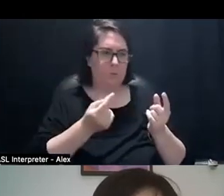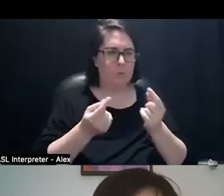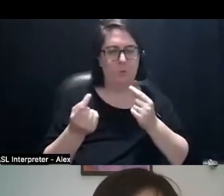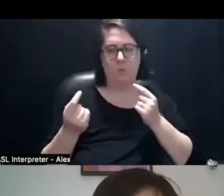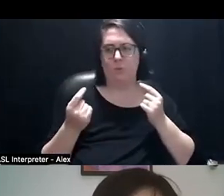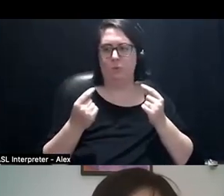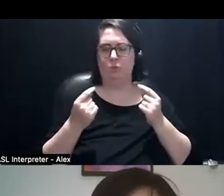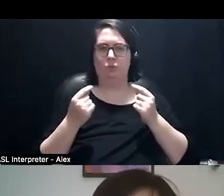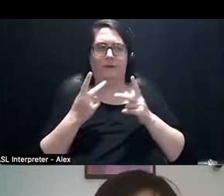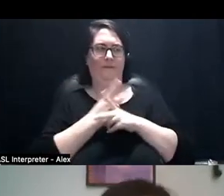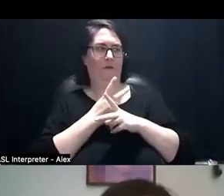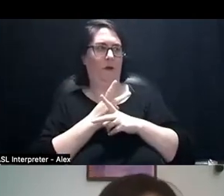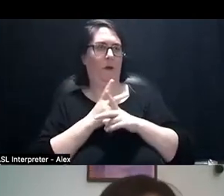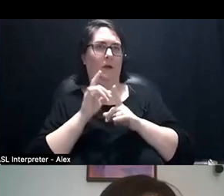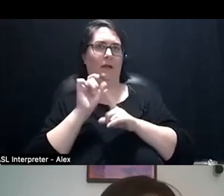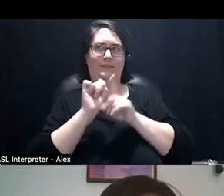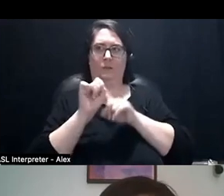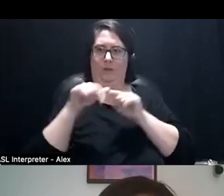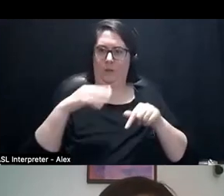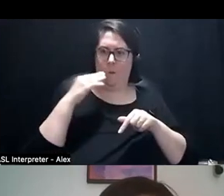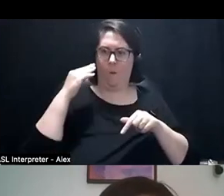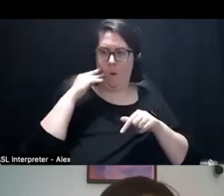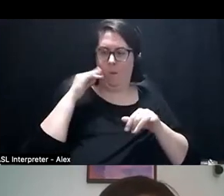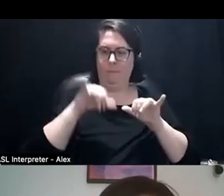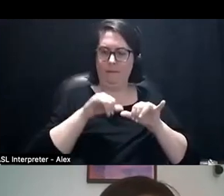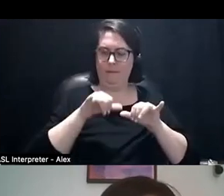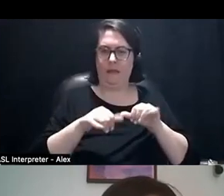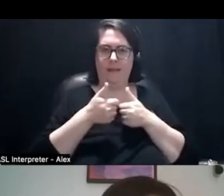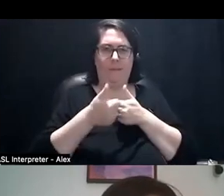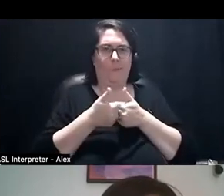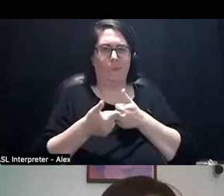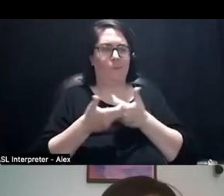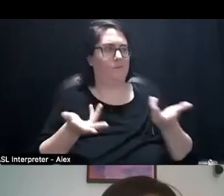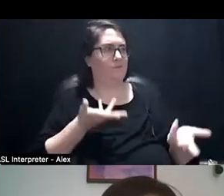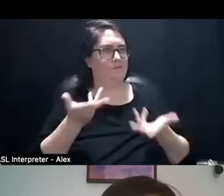circumstance, circumference of my home. That's my commute as well, you know, and so it's like I work from home.